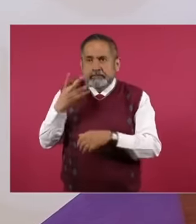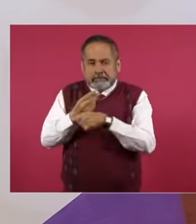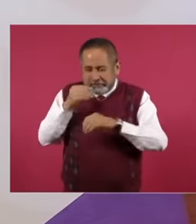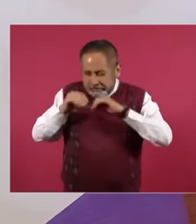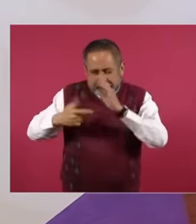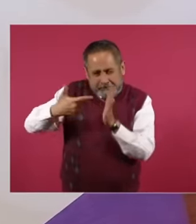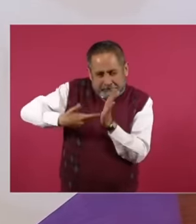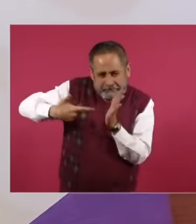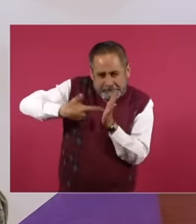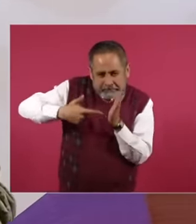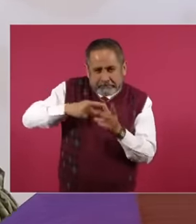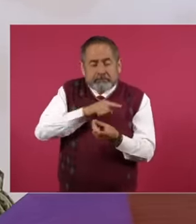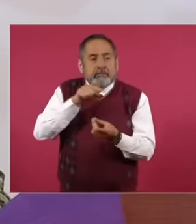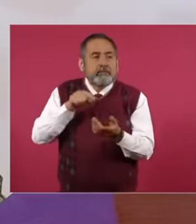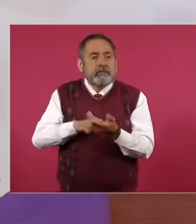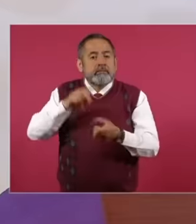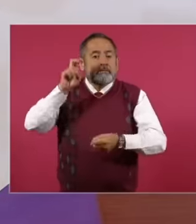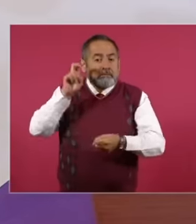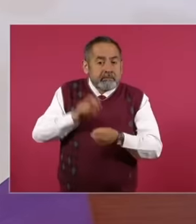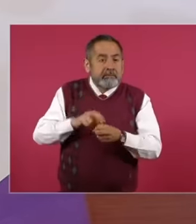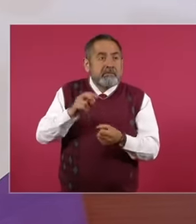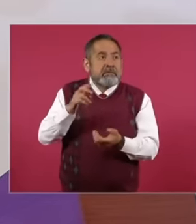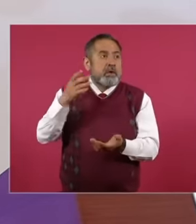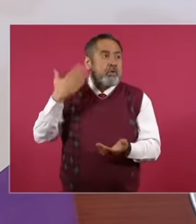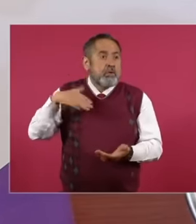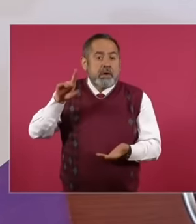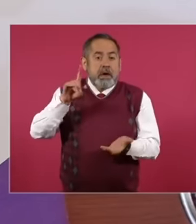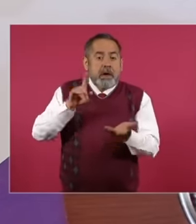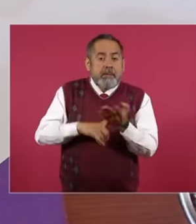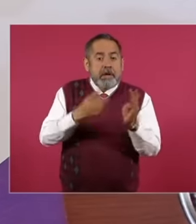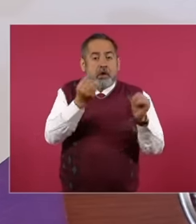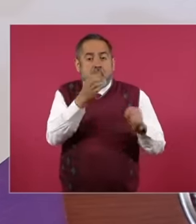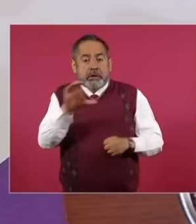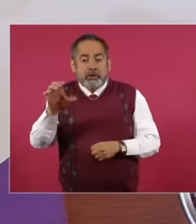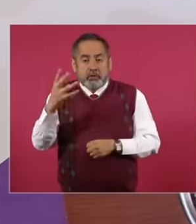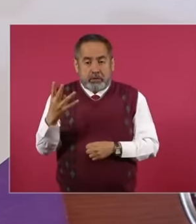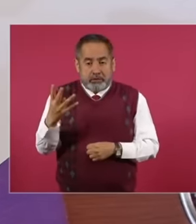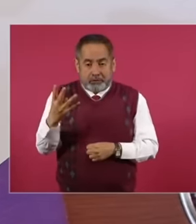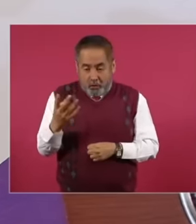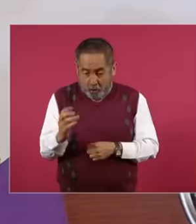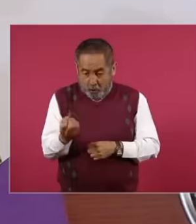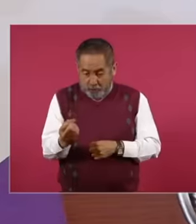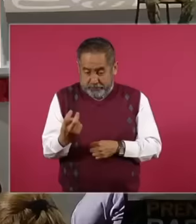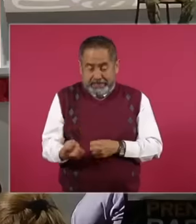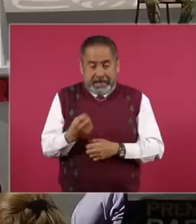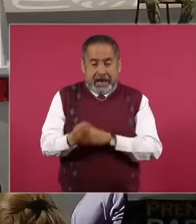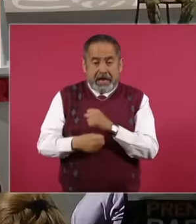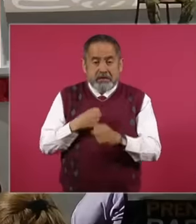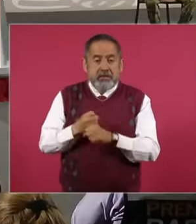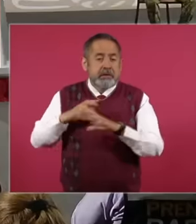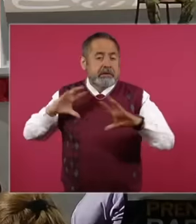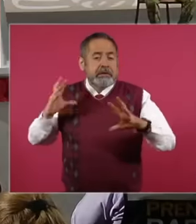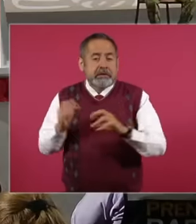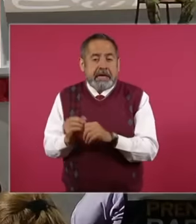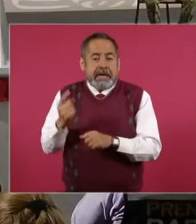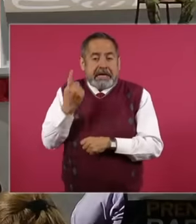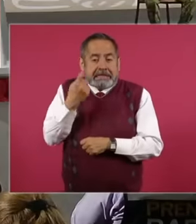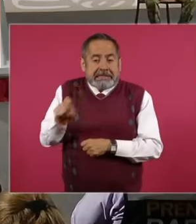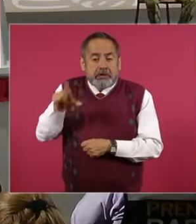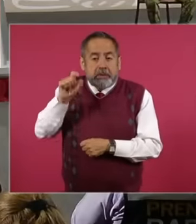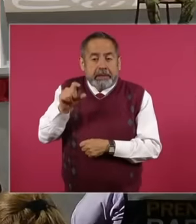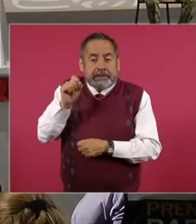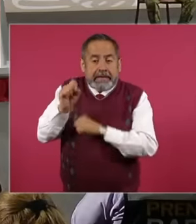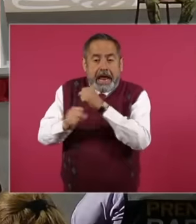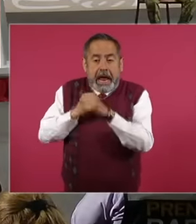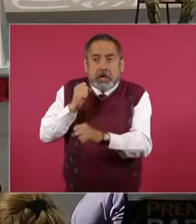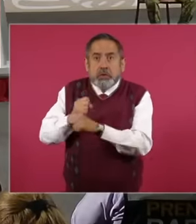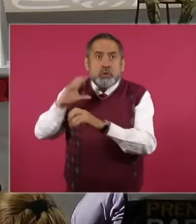California in the year 1904 for October of this year this dredge is going to turn 120 years old I make